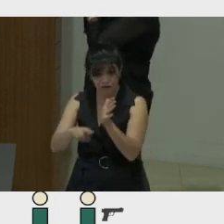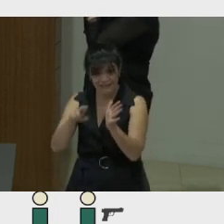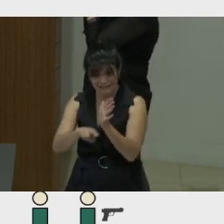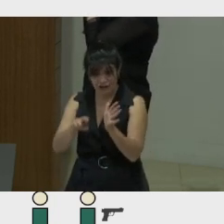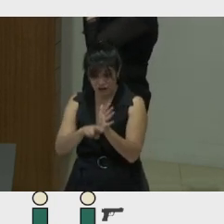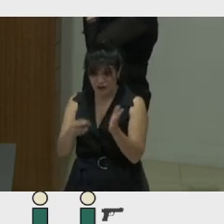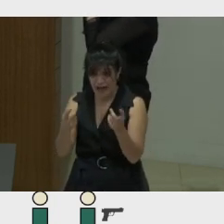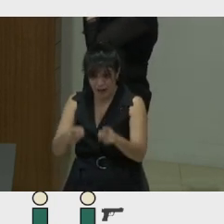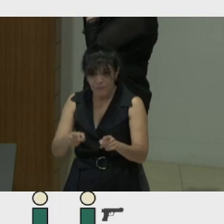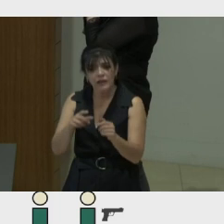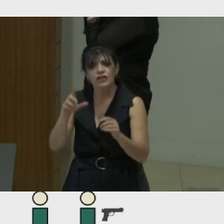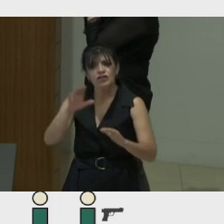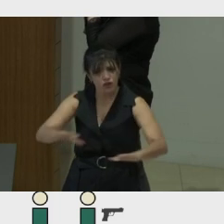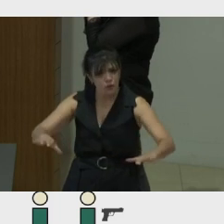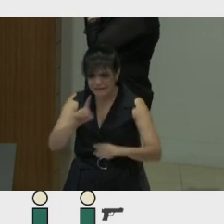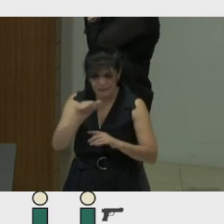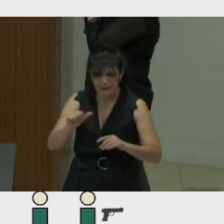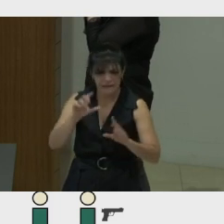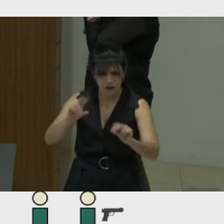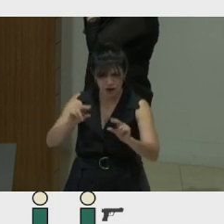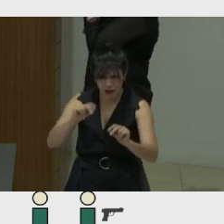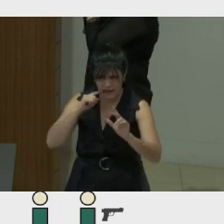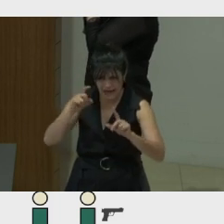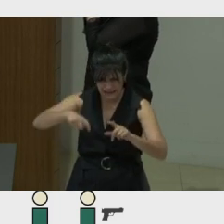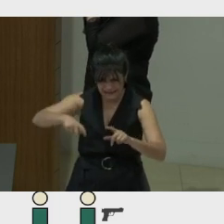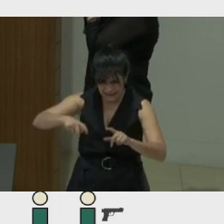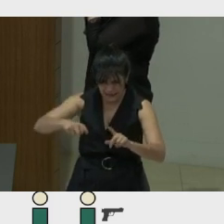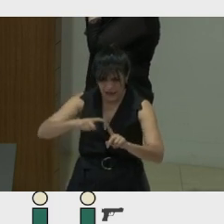from children with disabilities, but other NGOs.